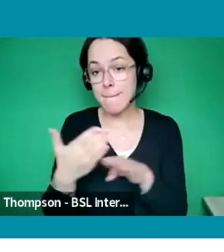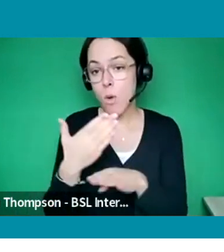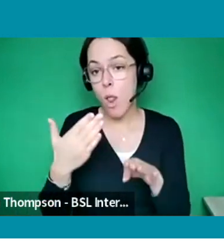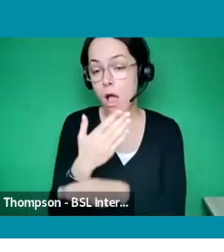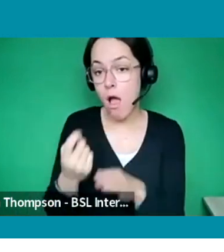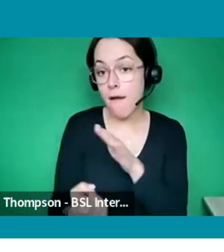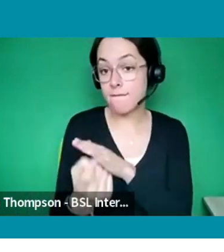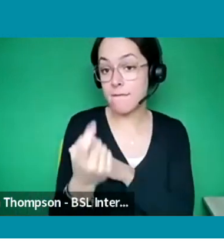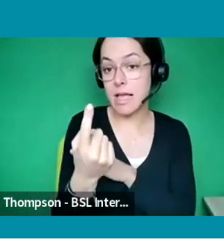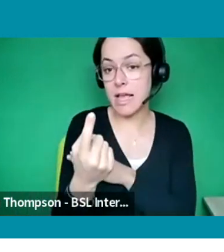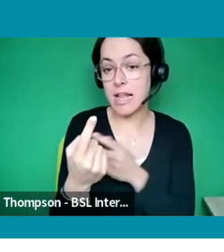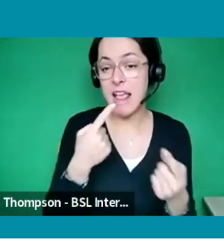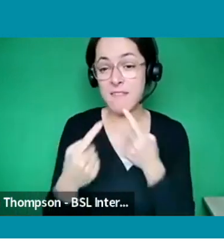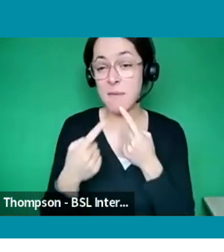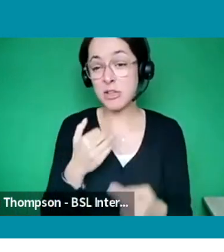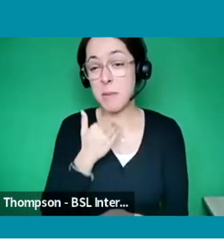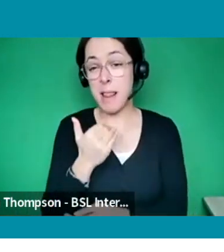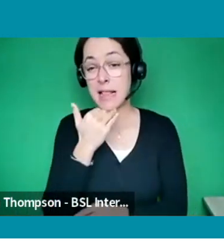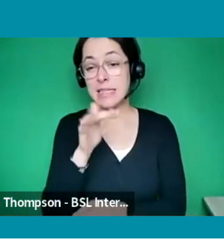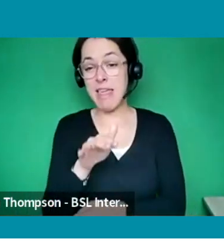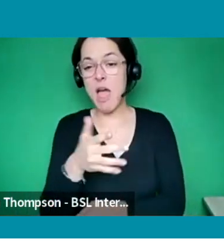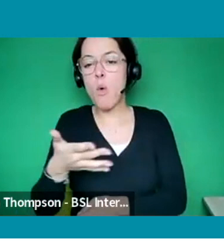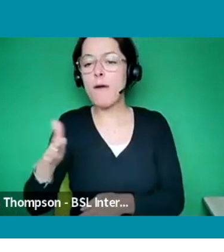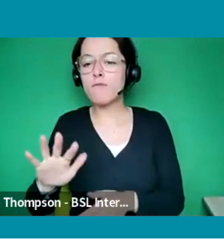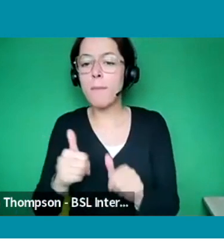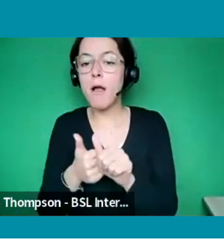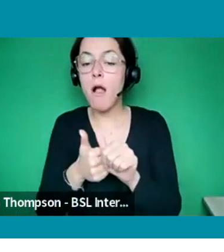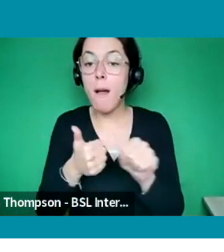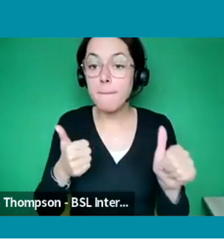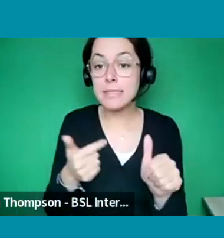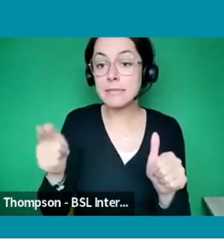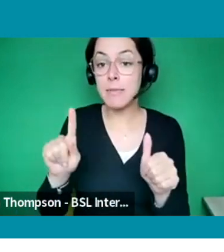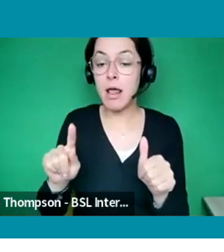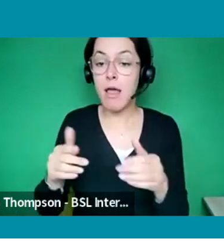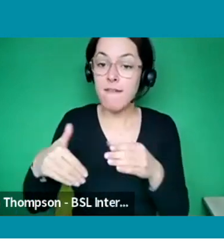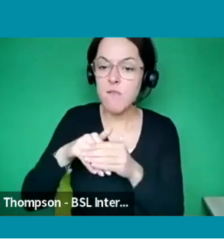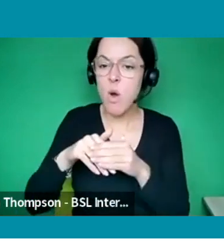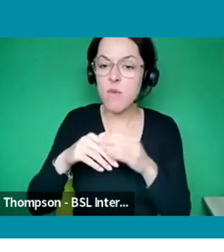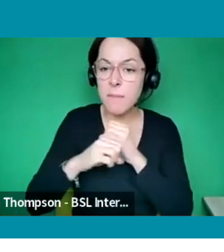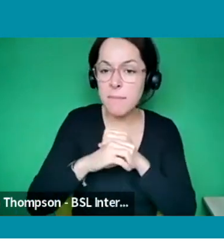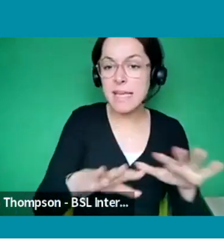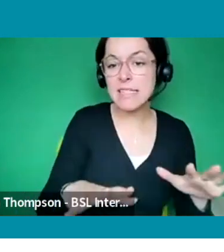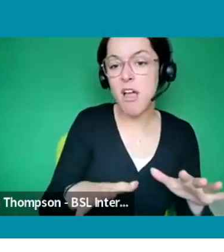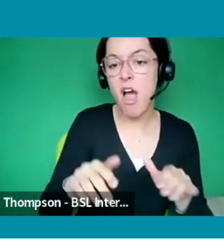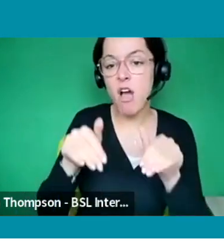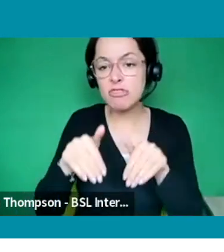of information from companies who are in media that are in journalism, in retail or in banking